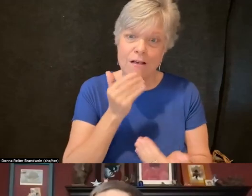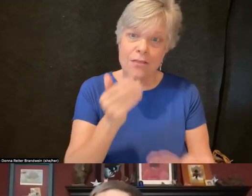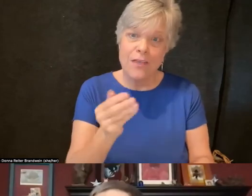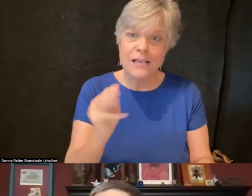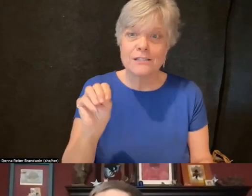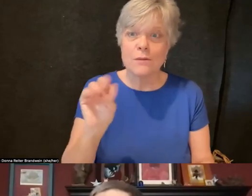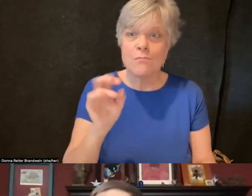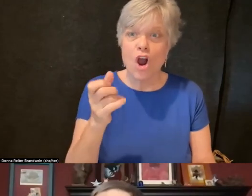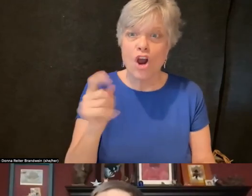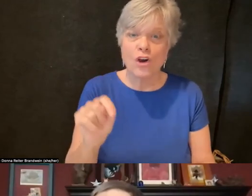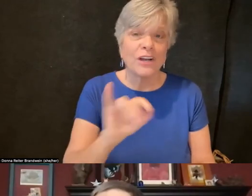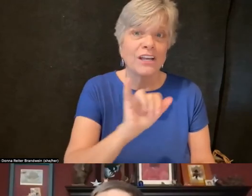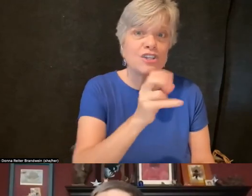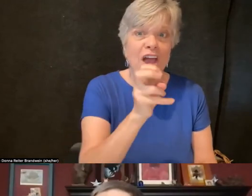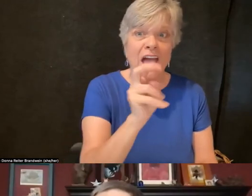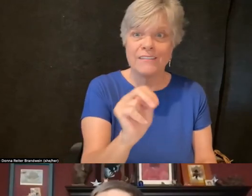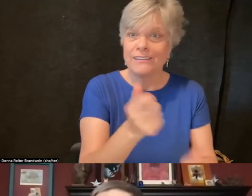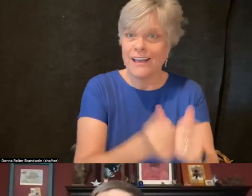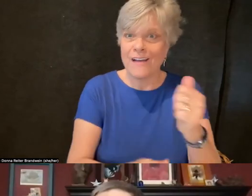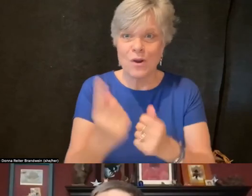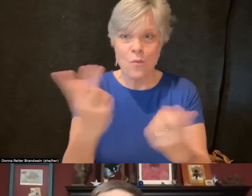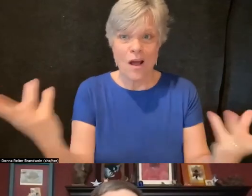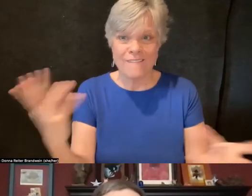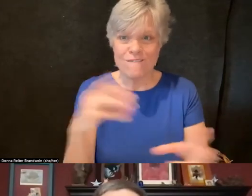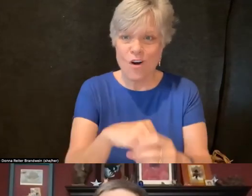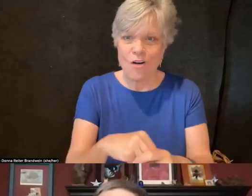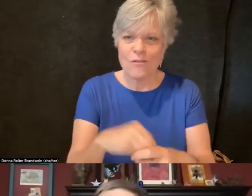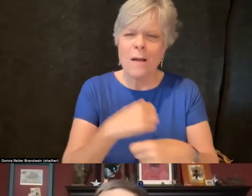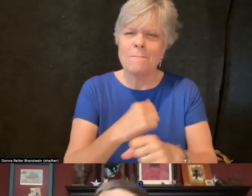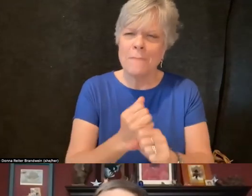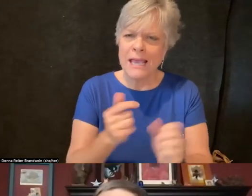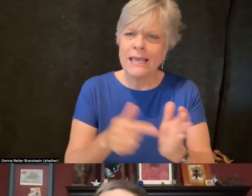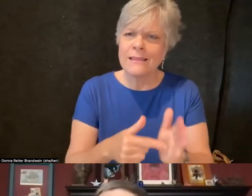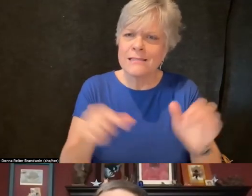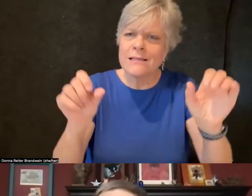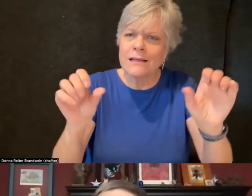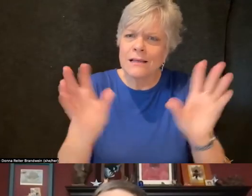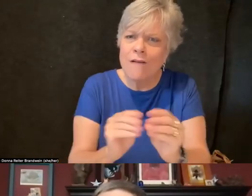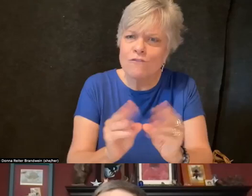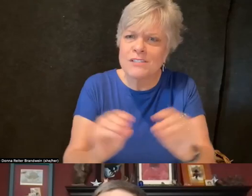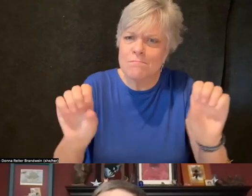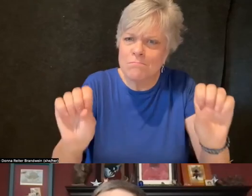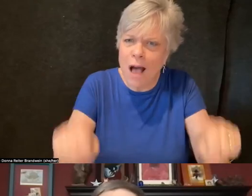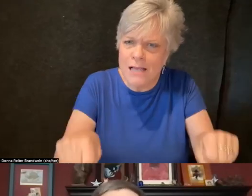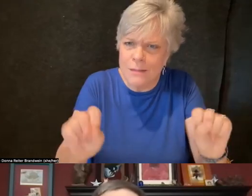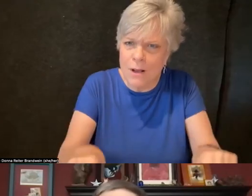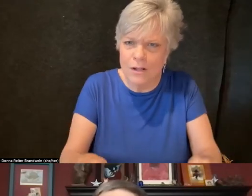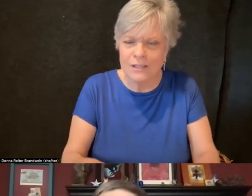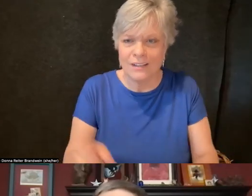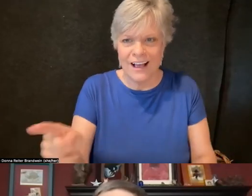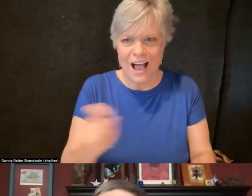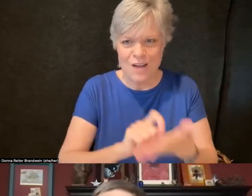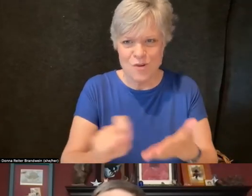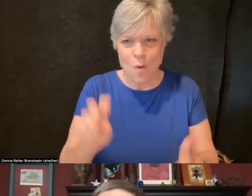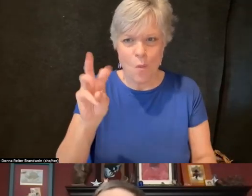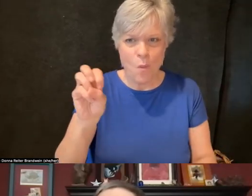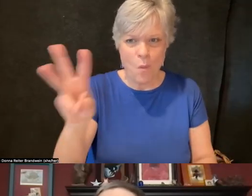and everyone involved in making this space possible. And I wrote, wow, thanks so much, Sandie.